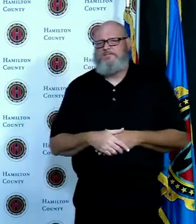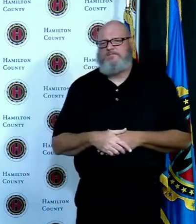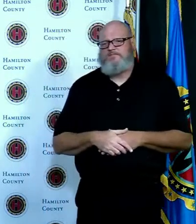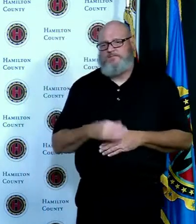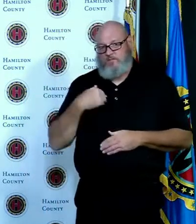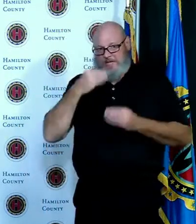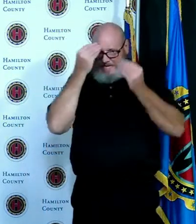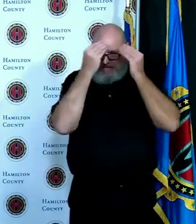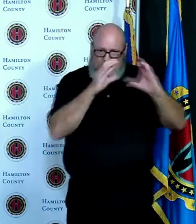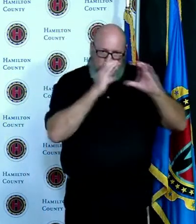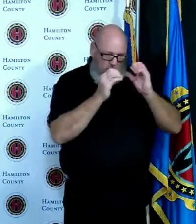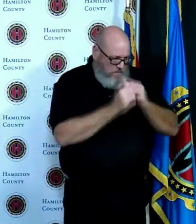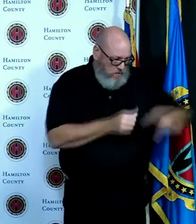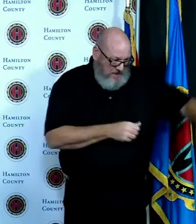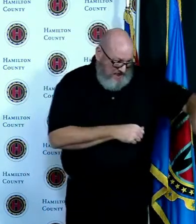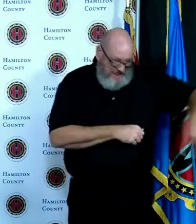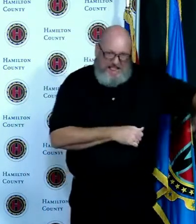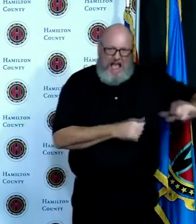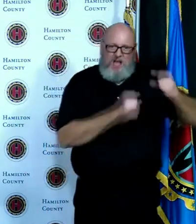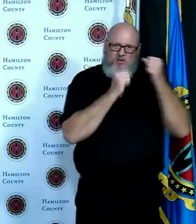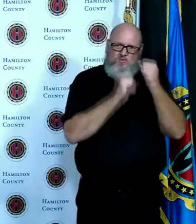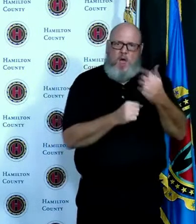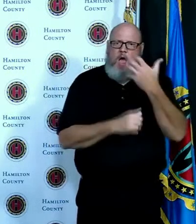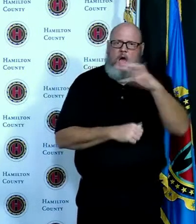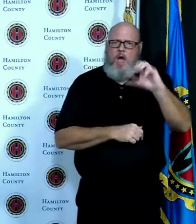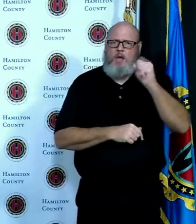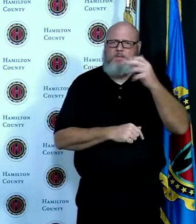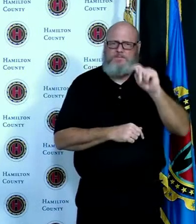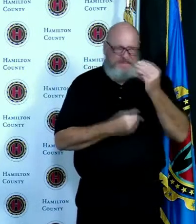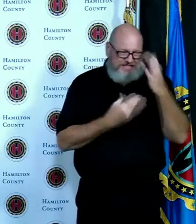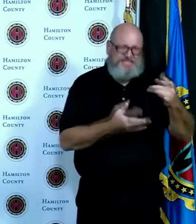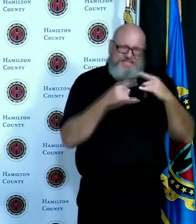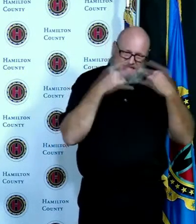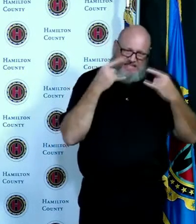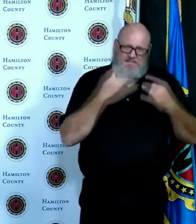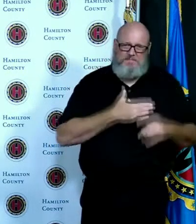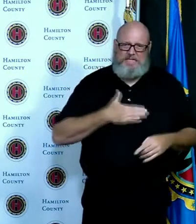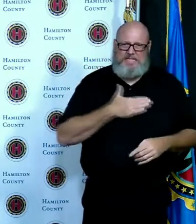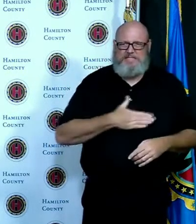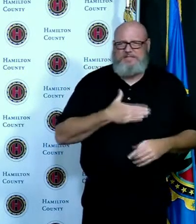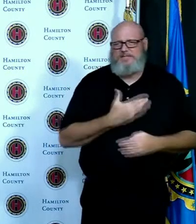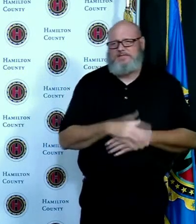of the dangers of not taking some of these things seriously and so that's was was part